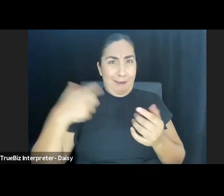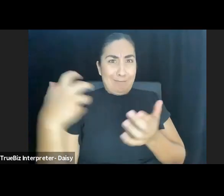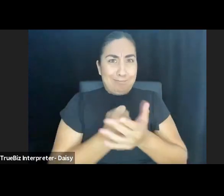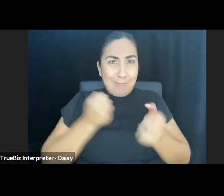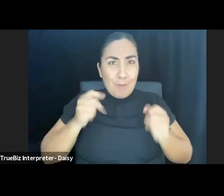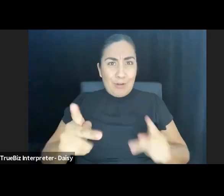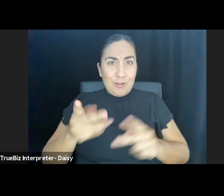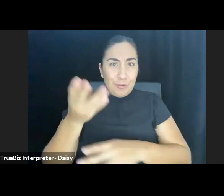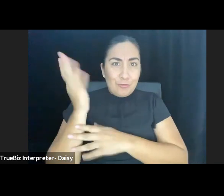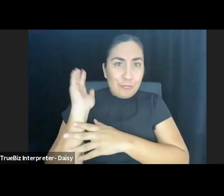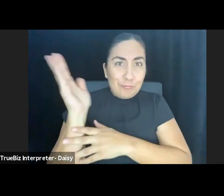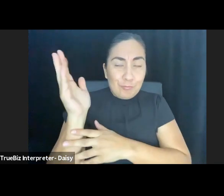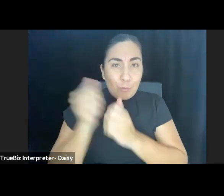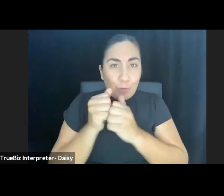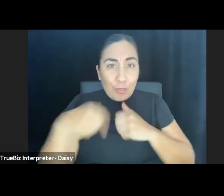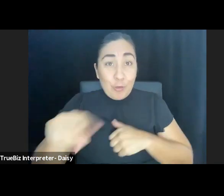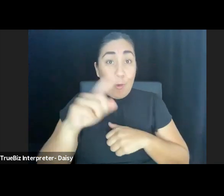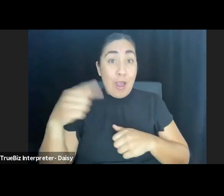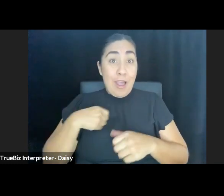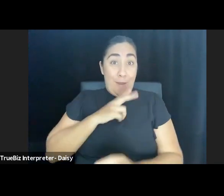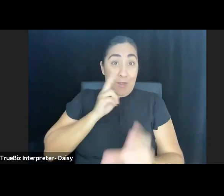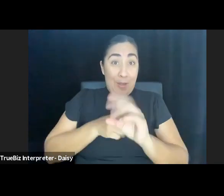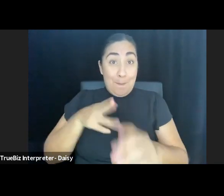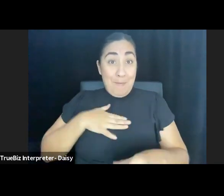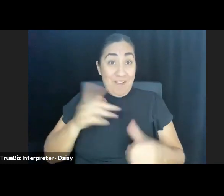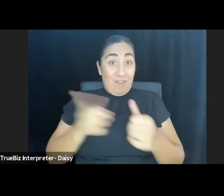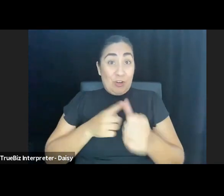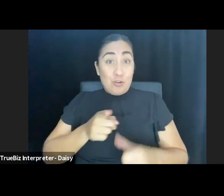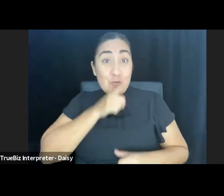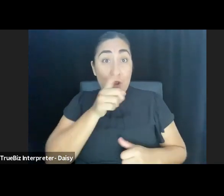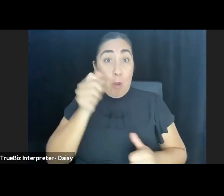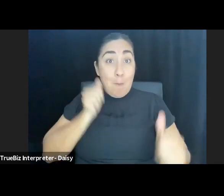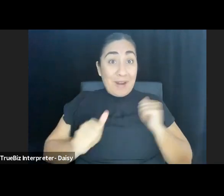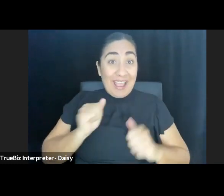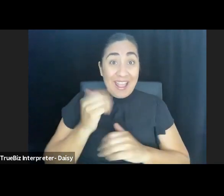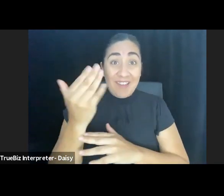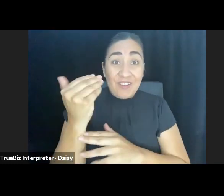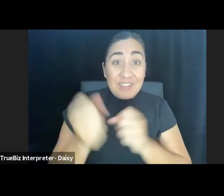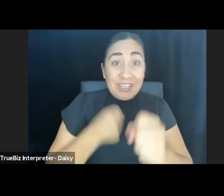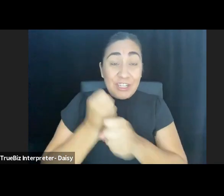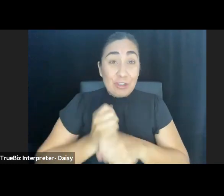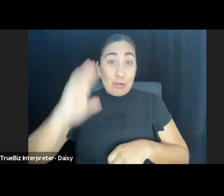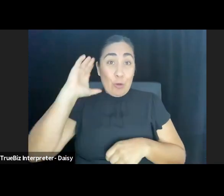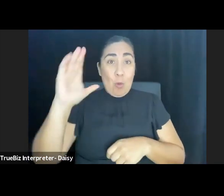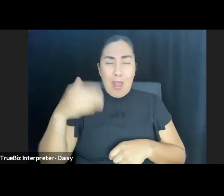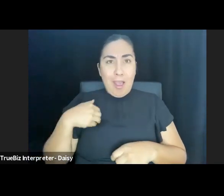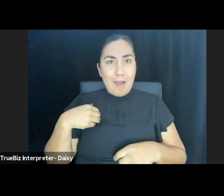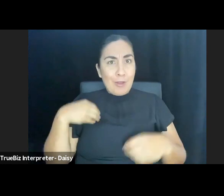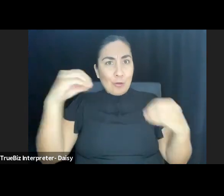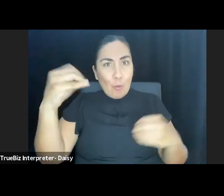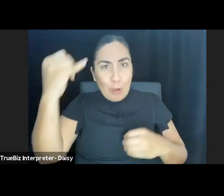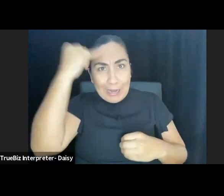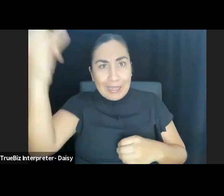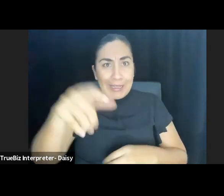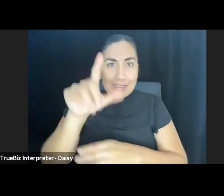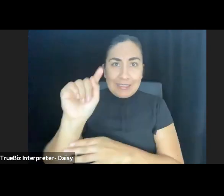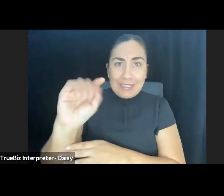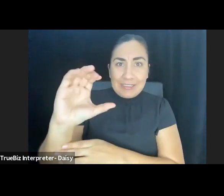When I participated in my first real play 15 years ago, I had no idea TCG, let alone an entity